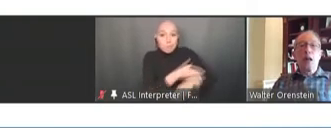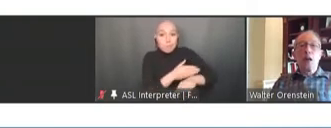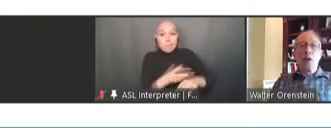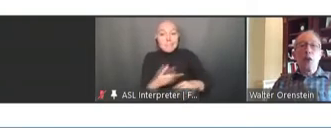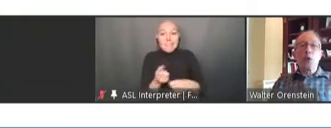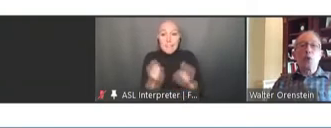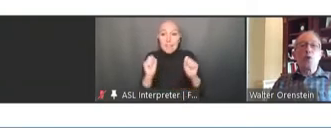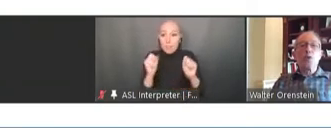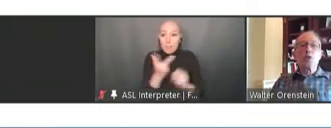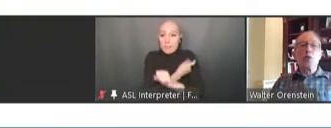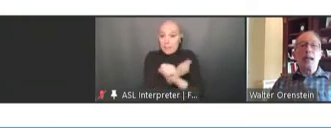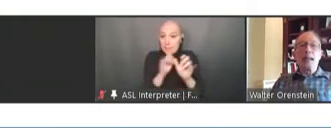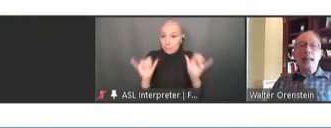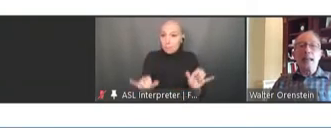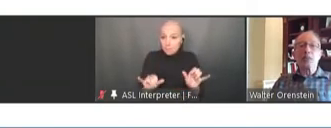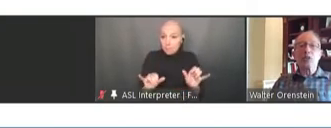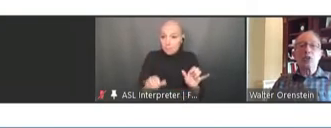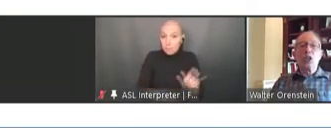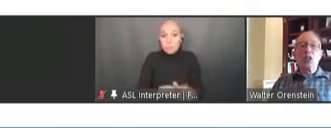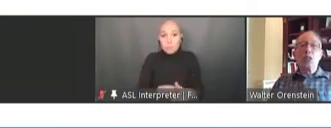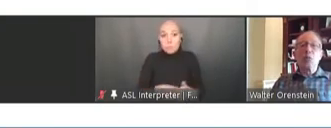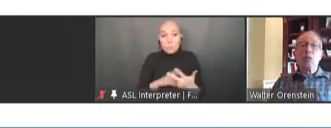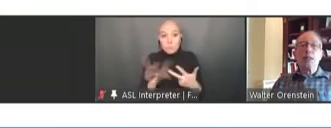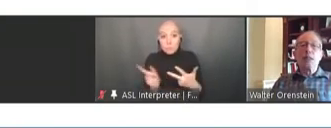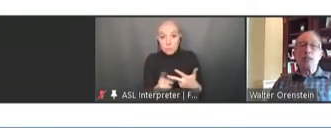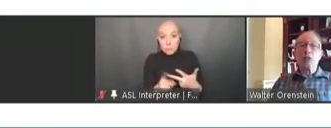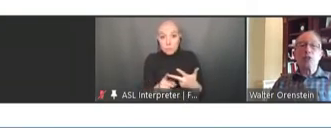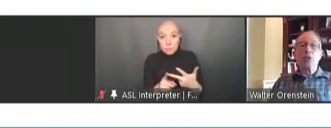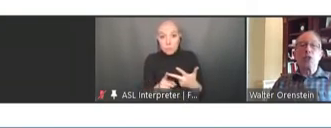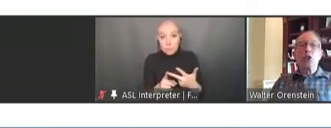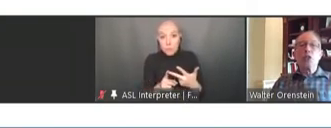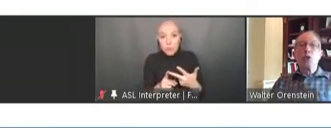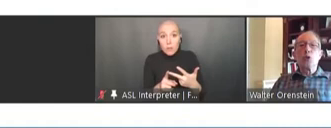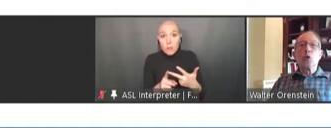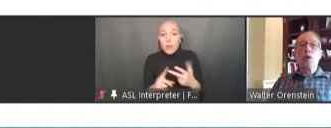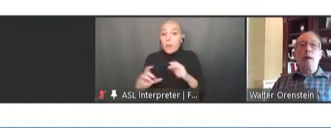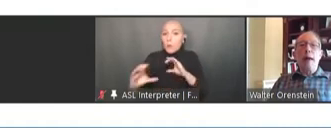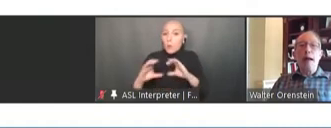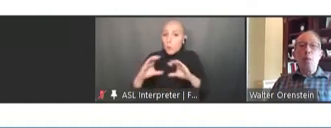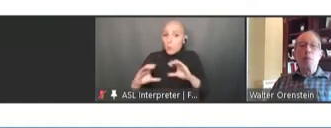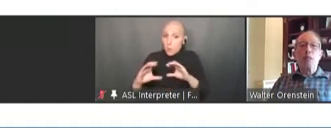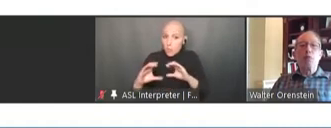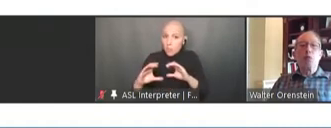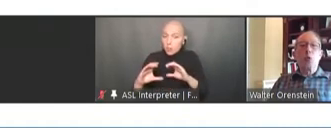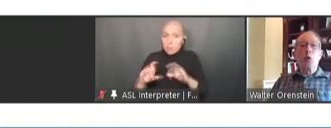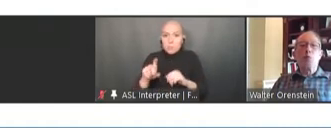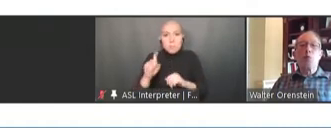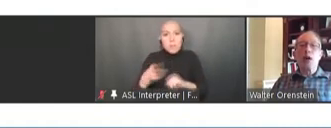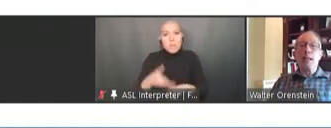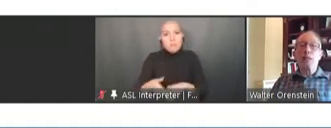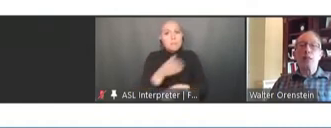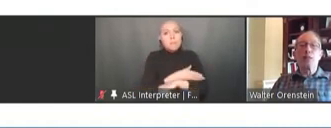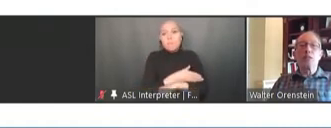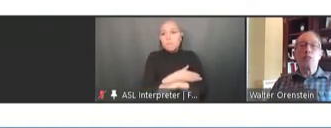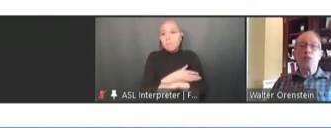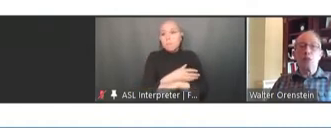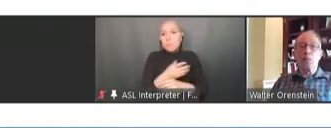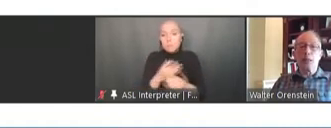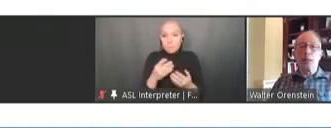Another was to enhance communications to help inform vaccine decision making.